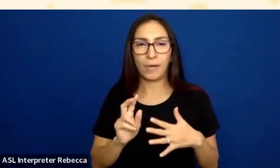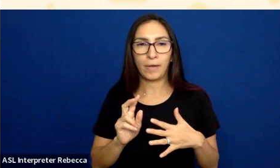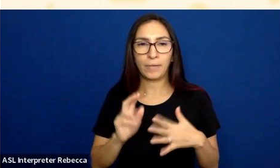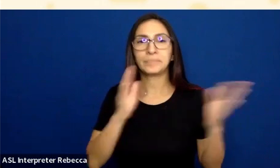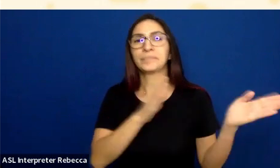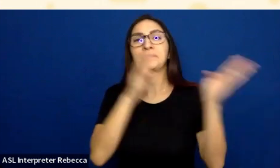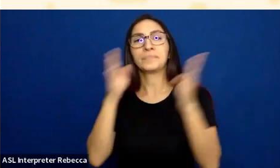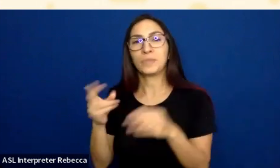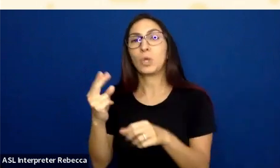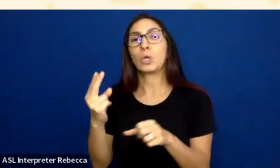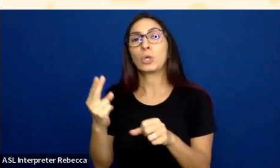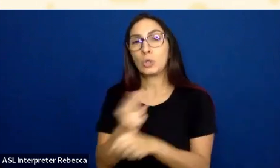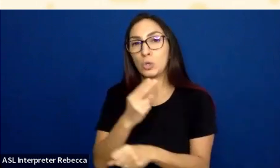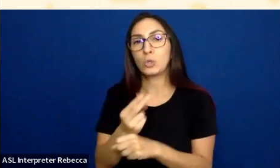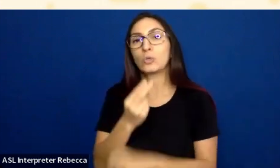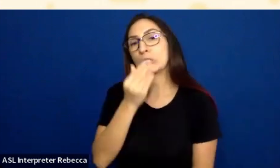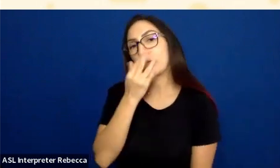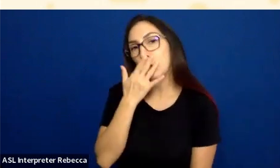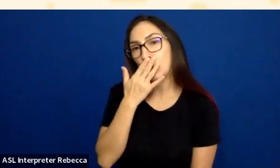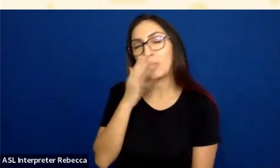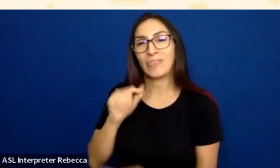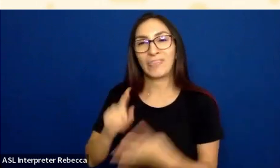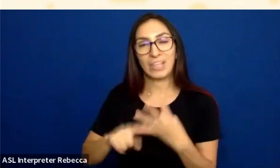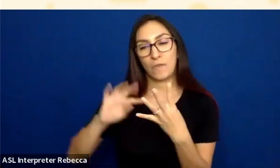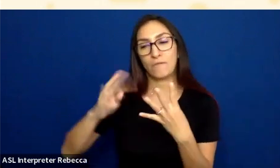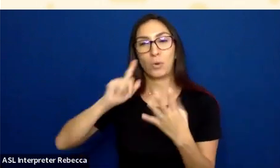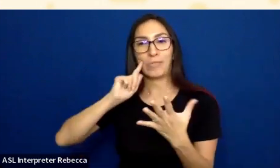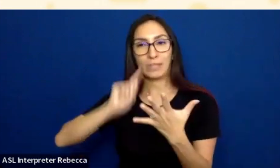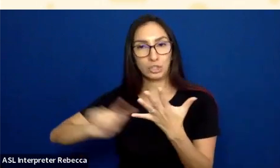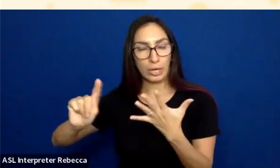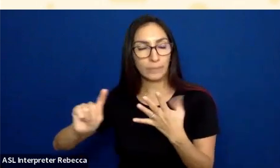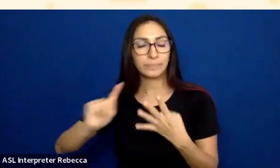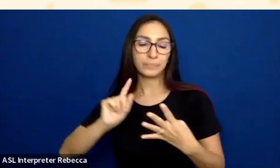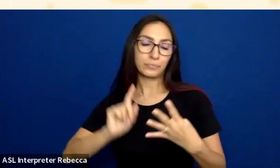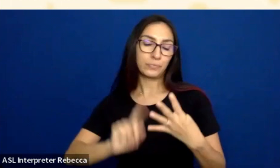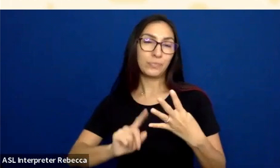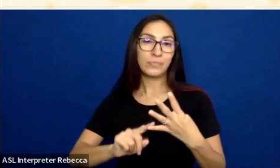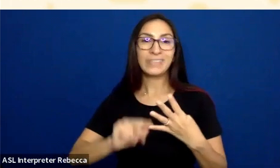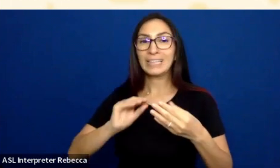which is going to give me my fourth check right now. So another requirement, and the number for this is 1.4.1.